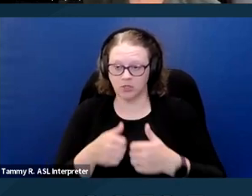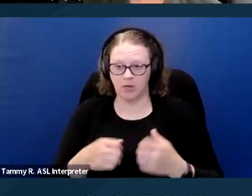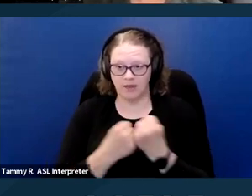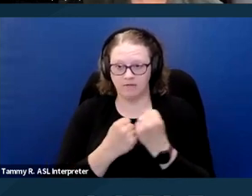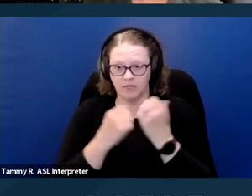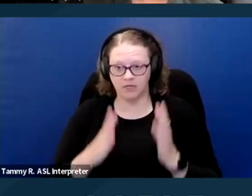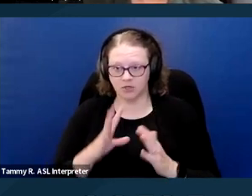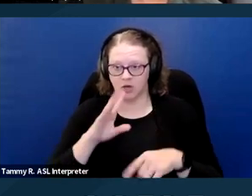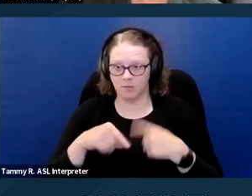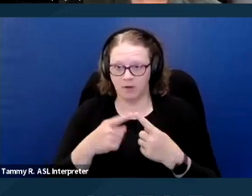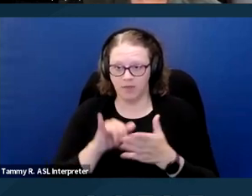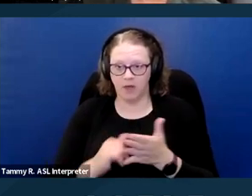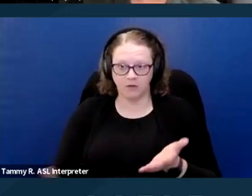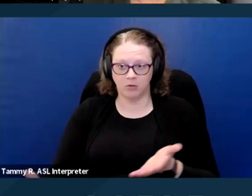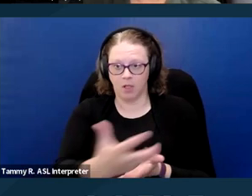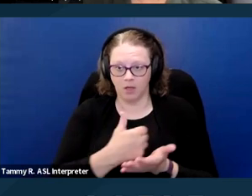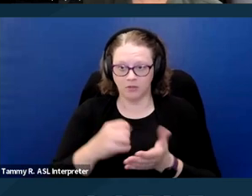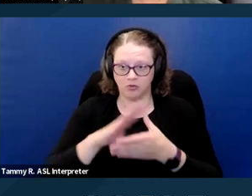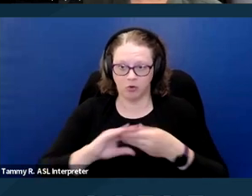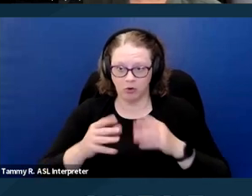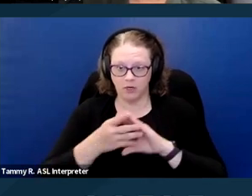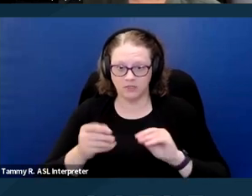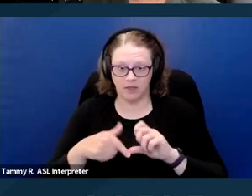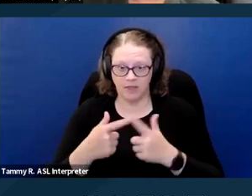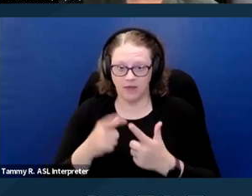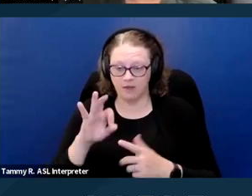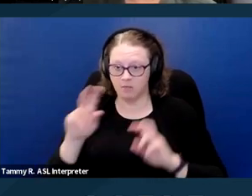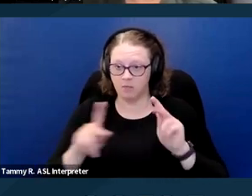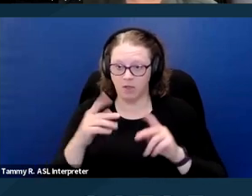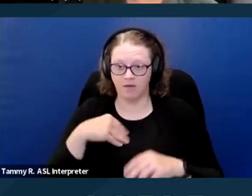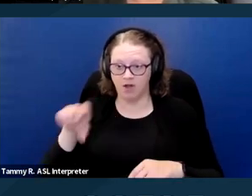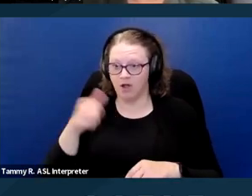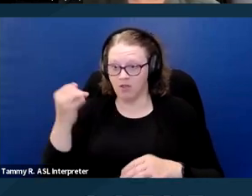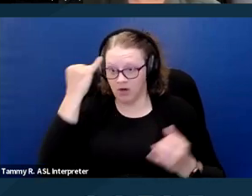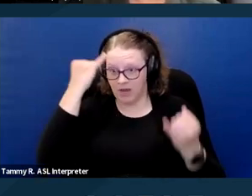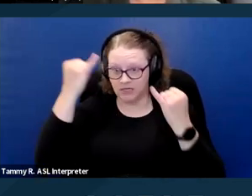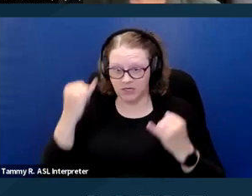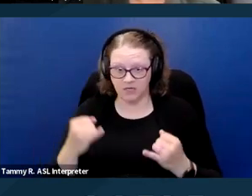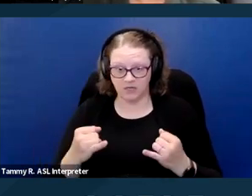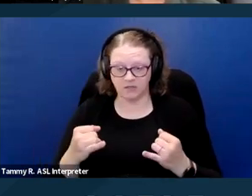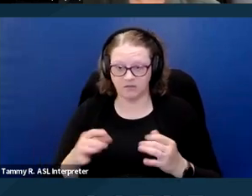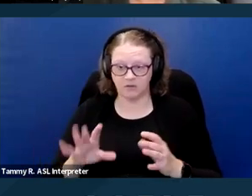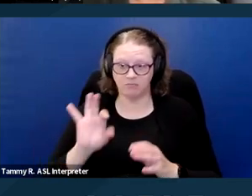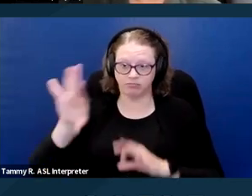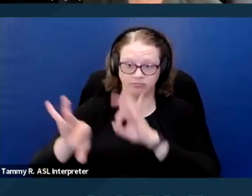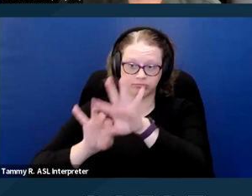and collecting stories. And then of course if people have other ideas, feel free to drop those ideas in the Q&A